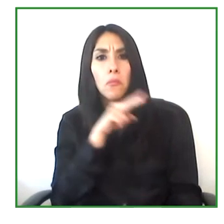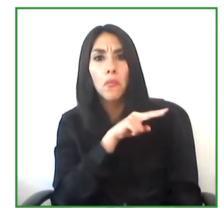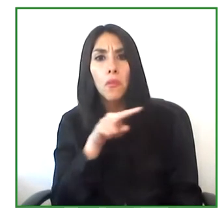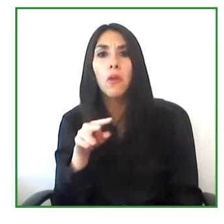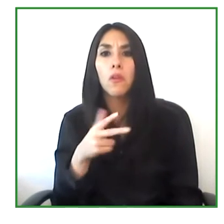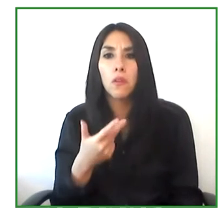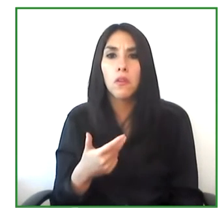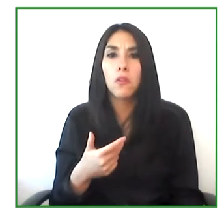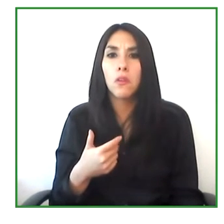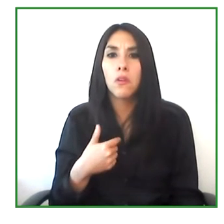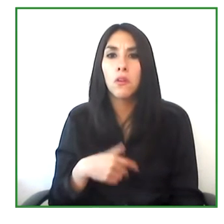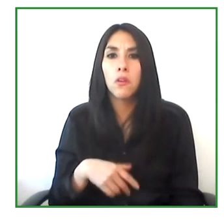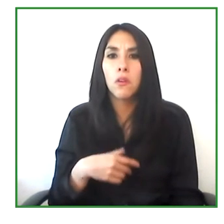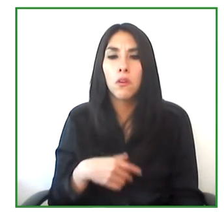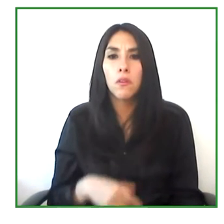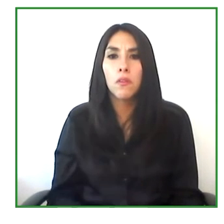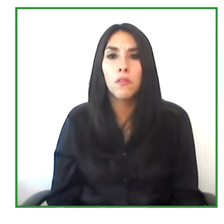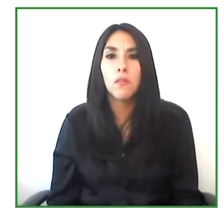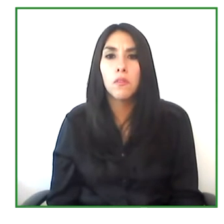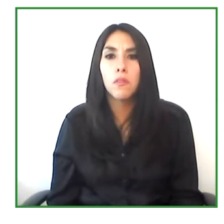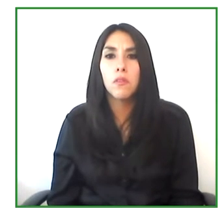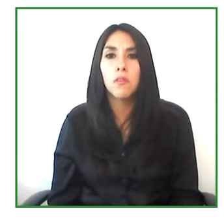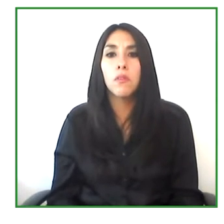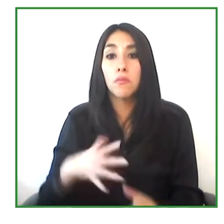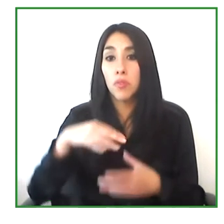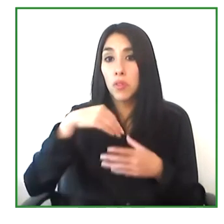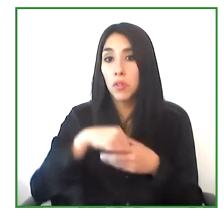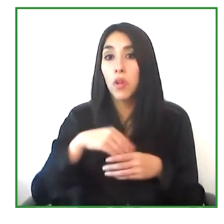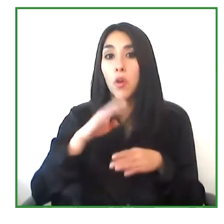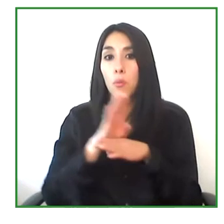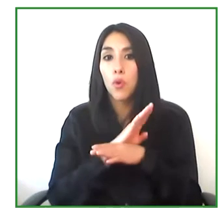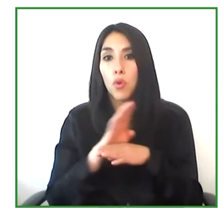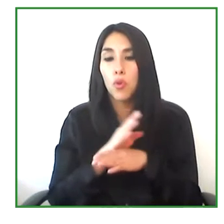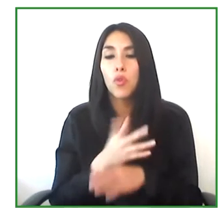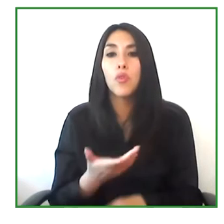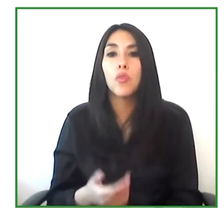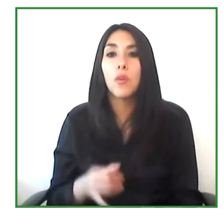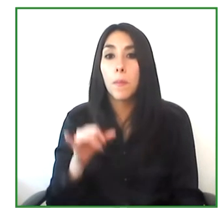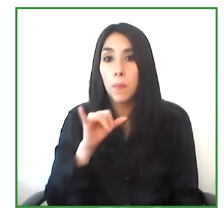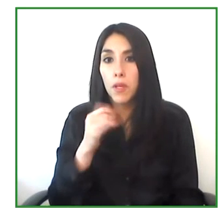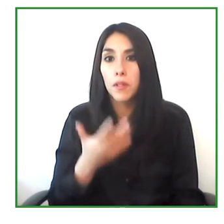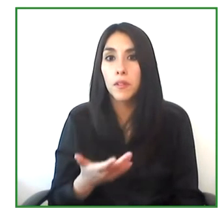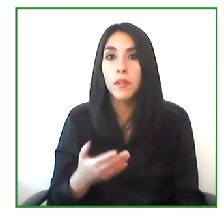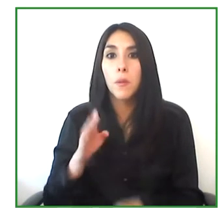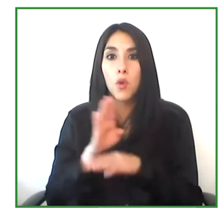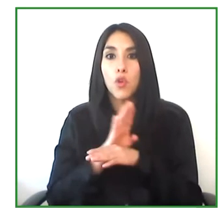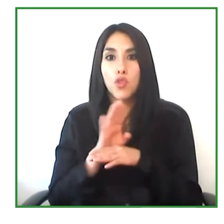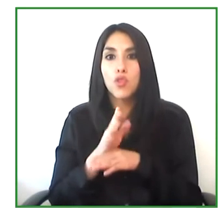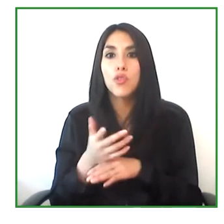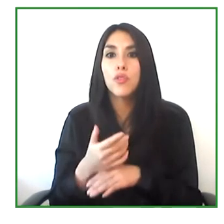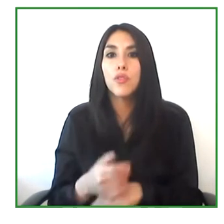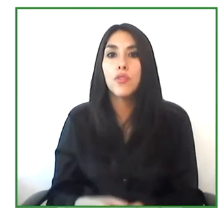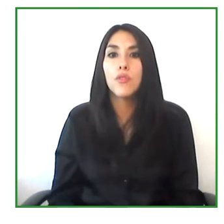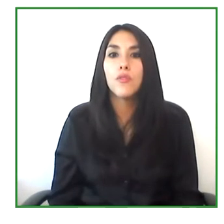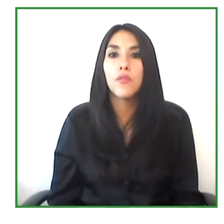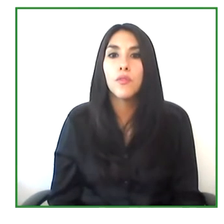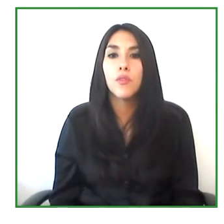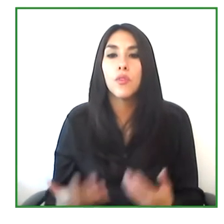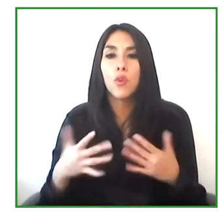who are well positioned in companies and that the companies have a very good satisfied action